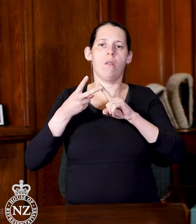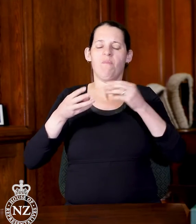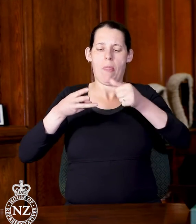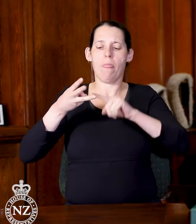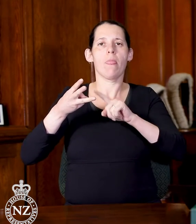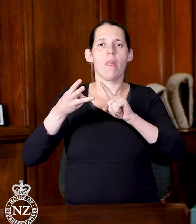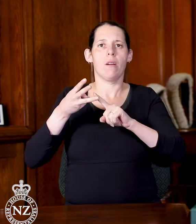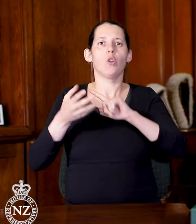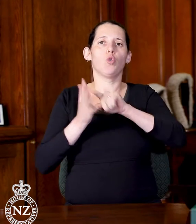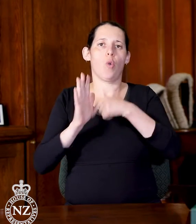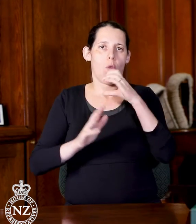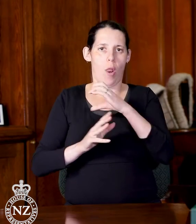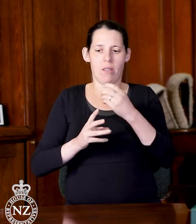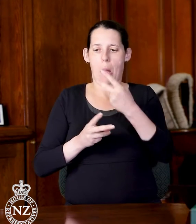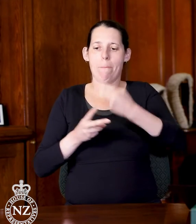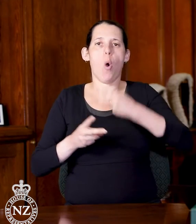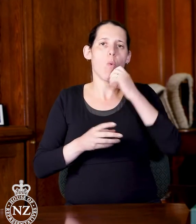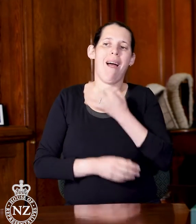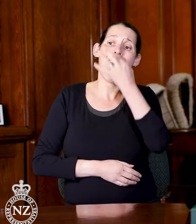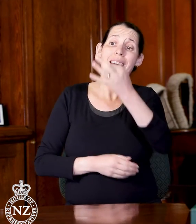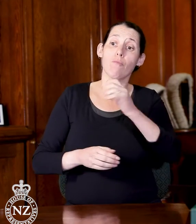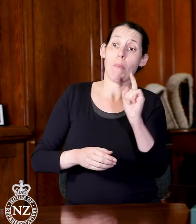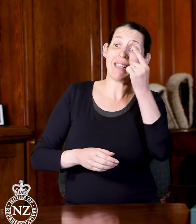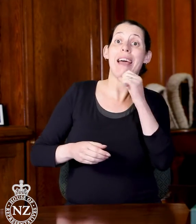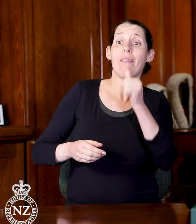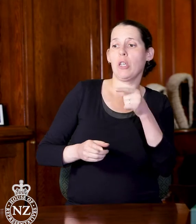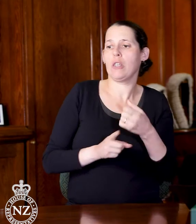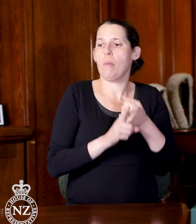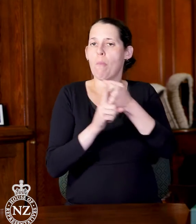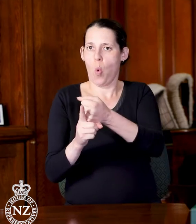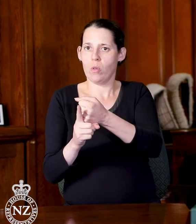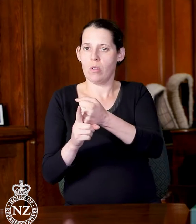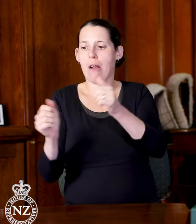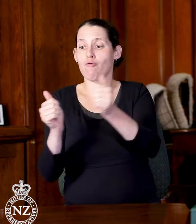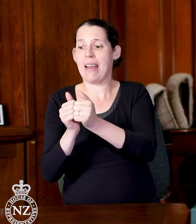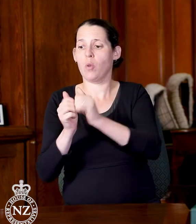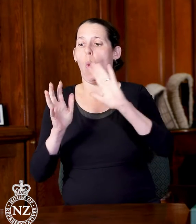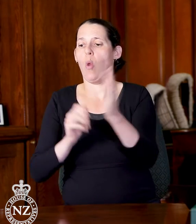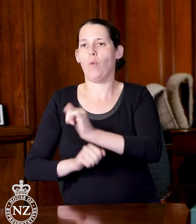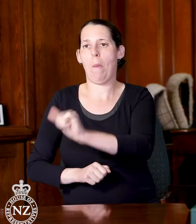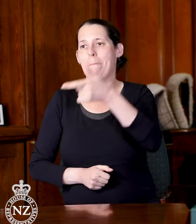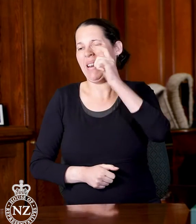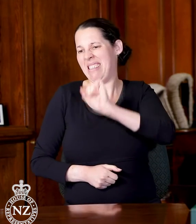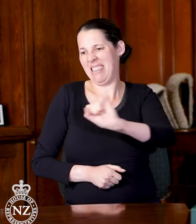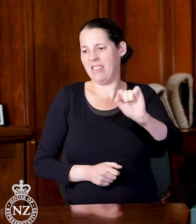all the Government's statements and actions. Number two from Dr Duncan Webb to the Minister